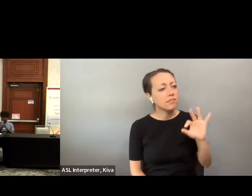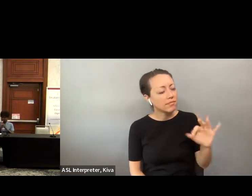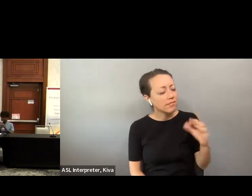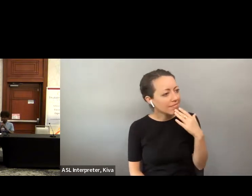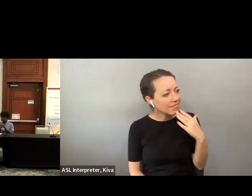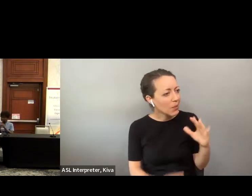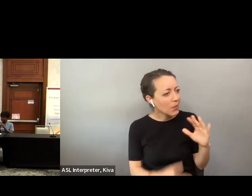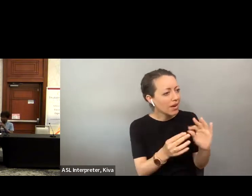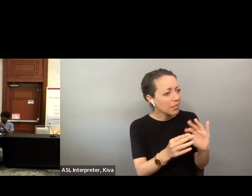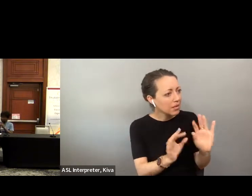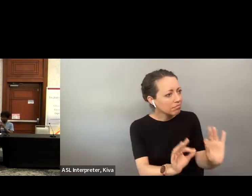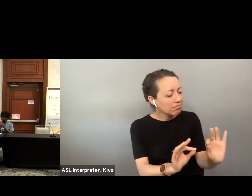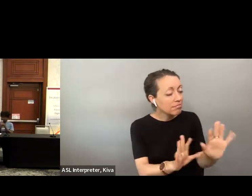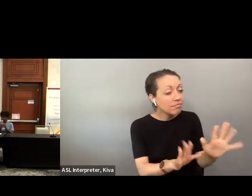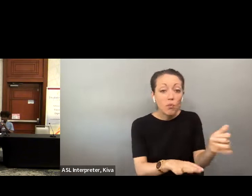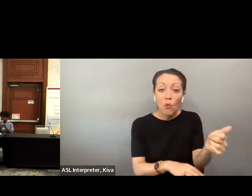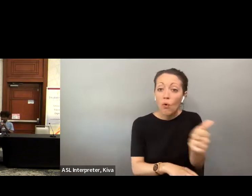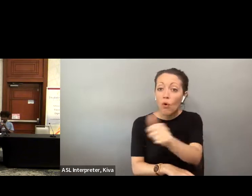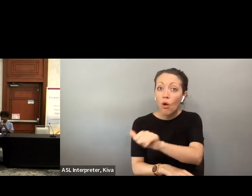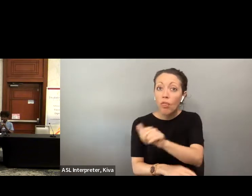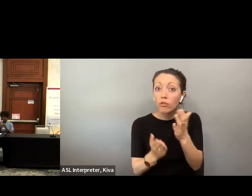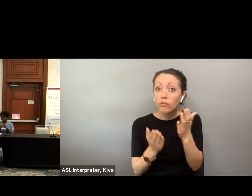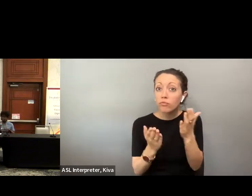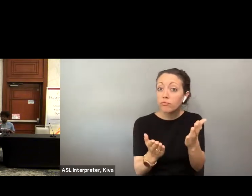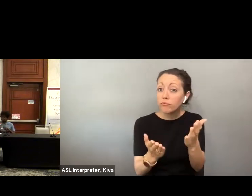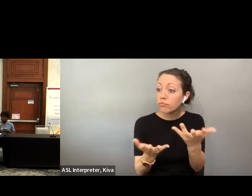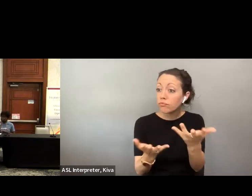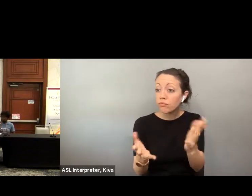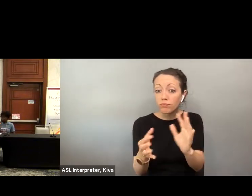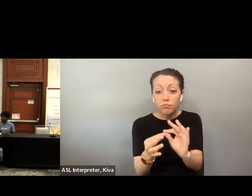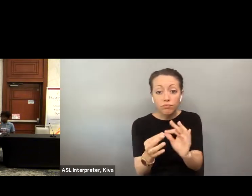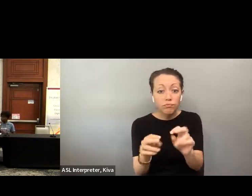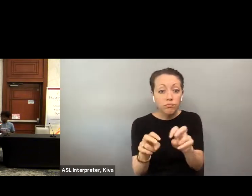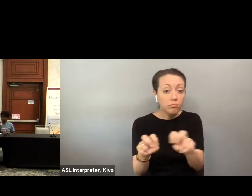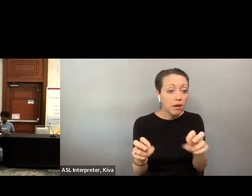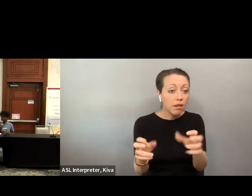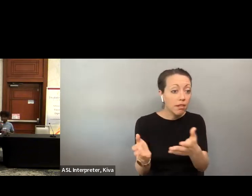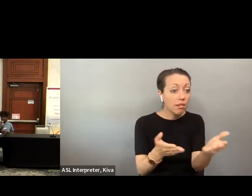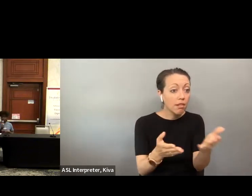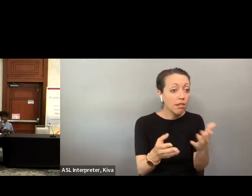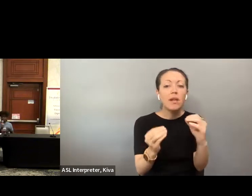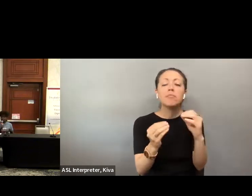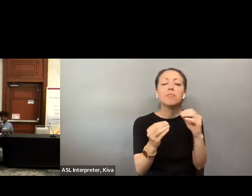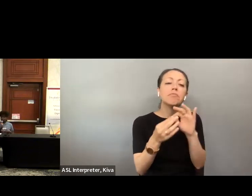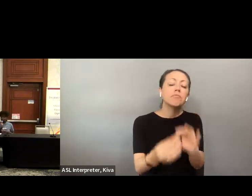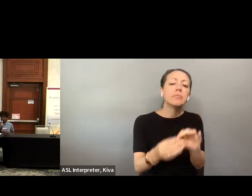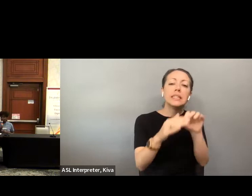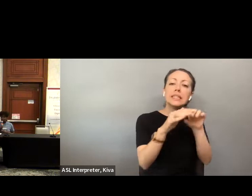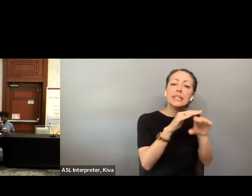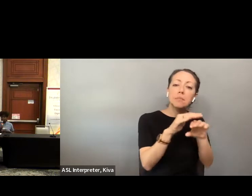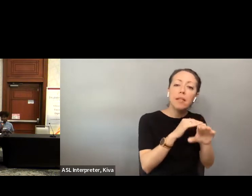behind here in Florida when it comes to accessible voting . » Thank you for your comments.